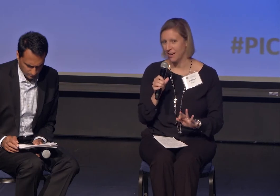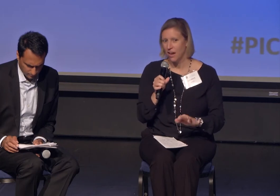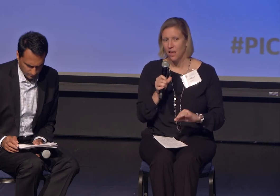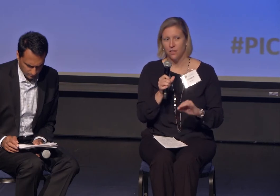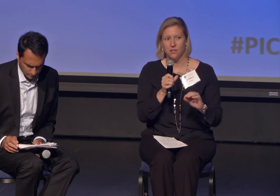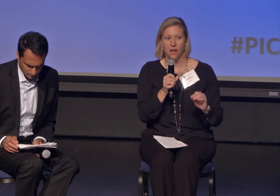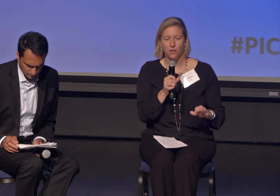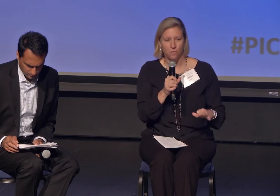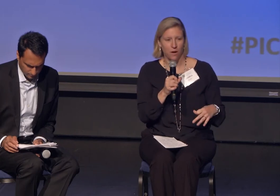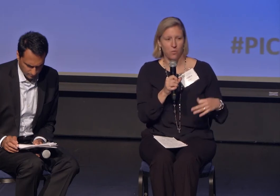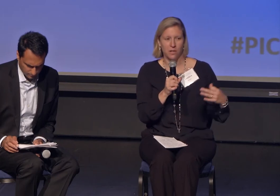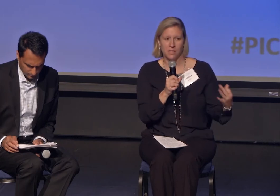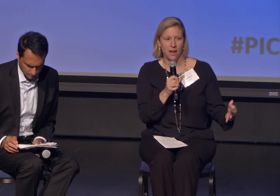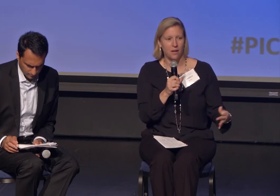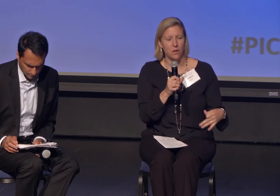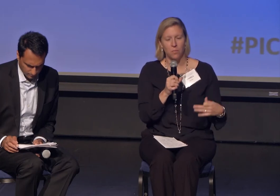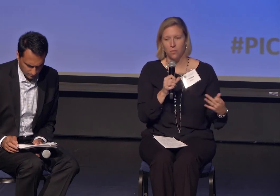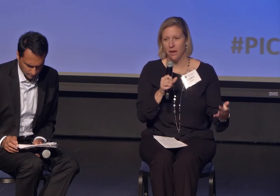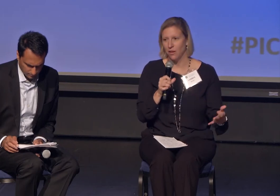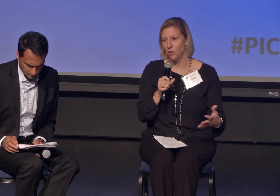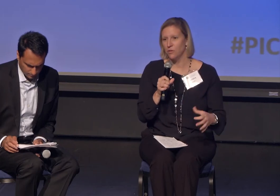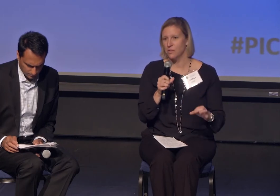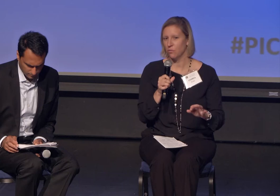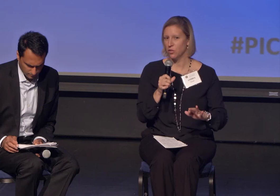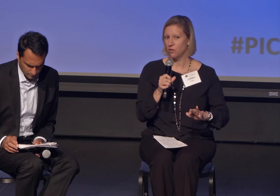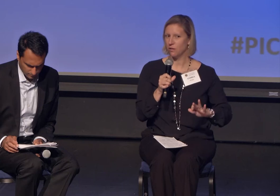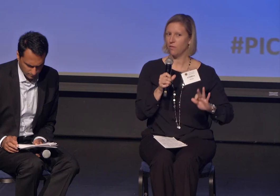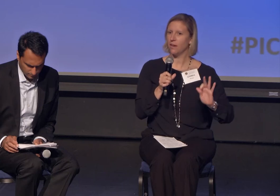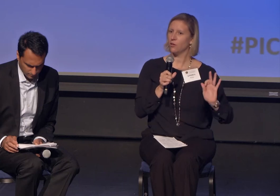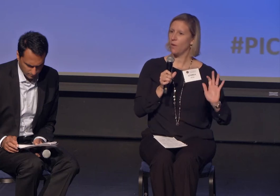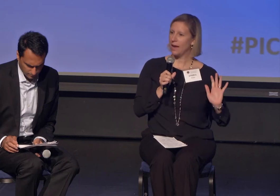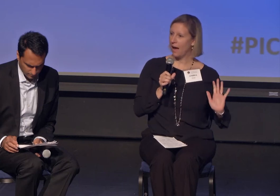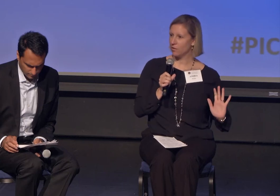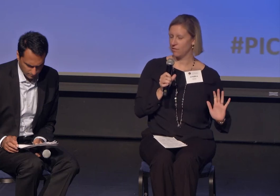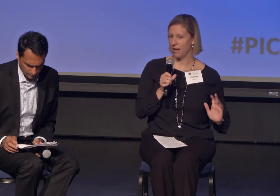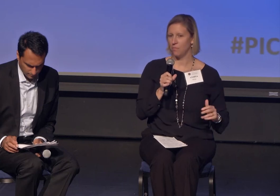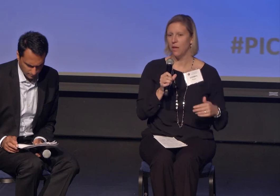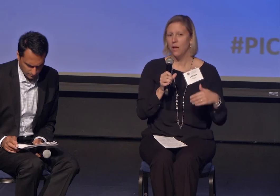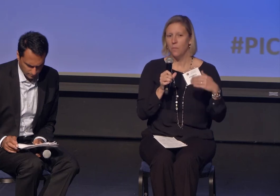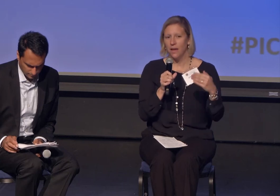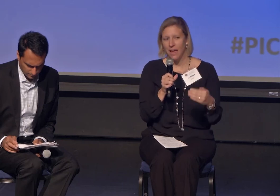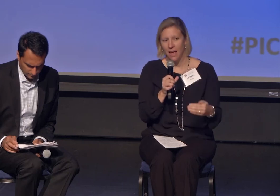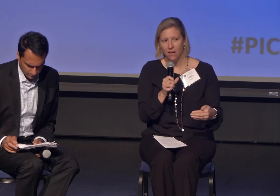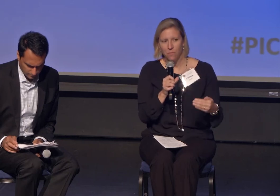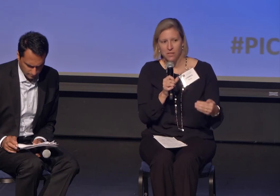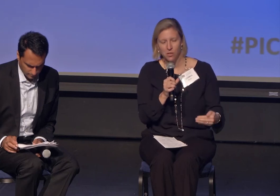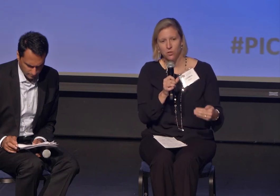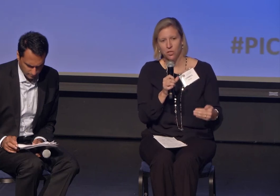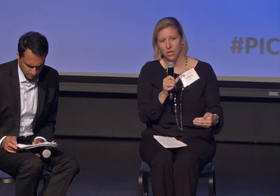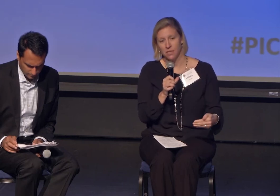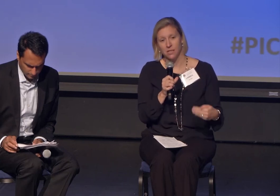There's other frameworks that people might use in which you can find your way out of them,